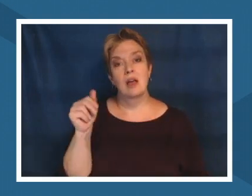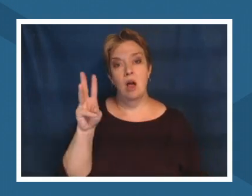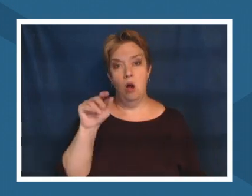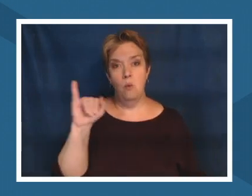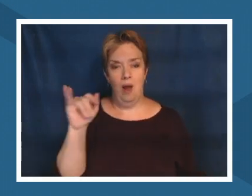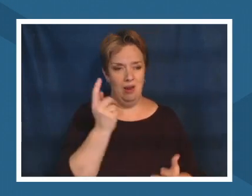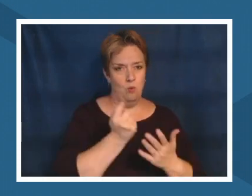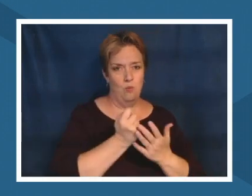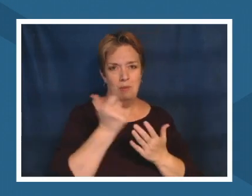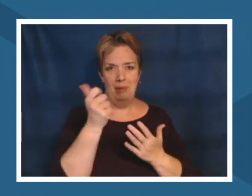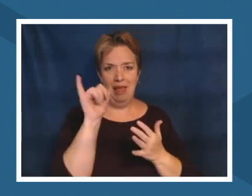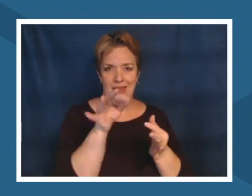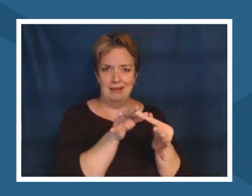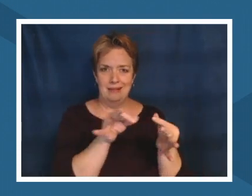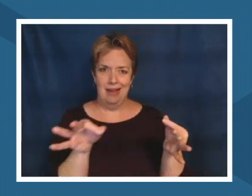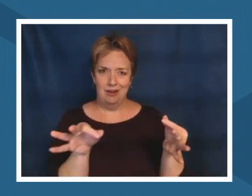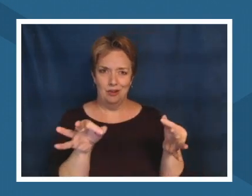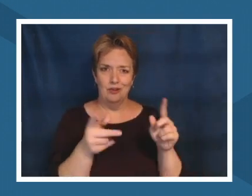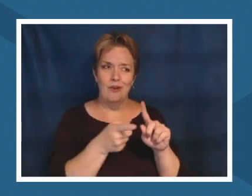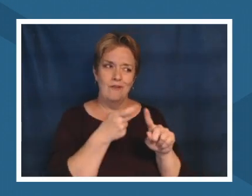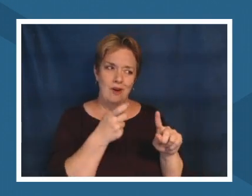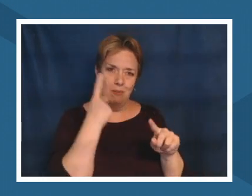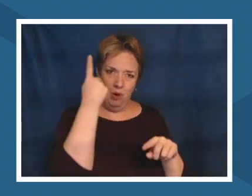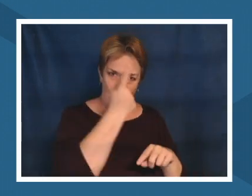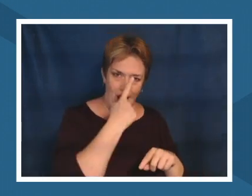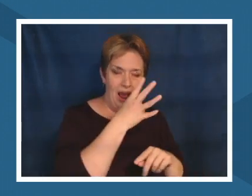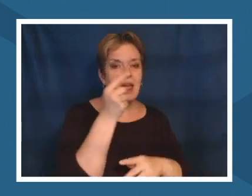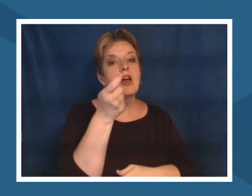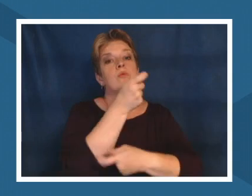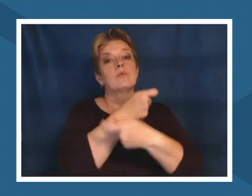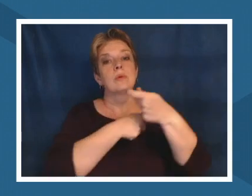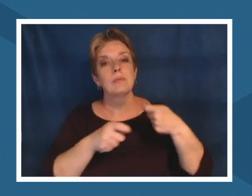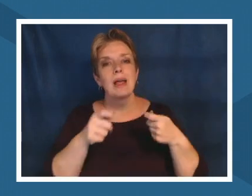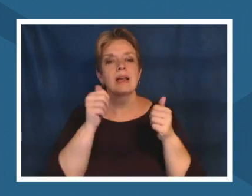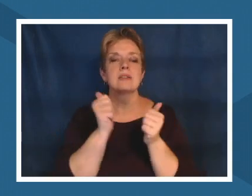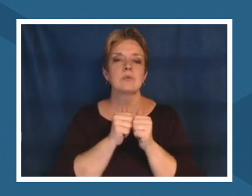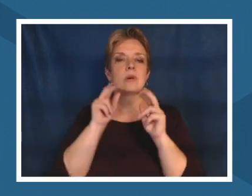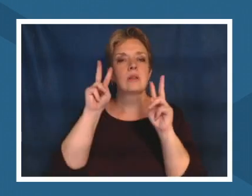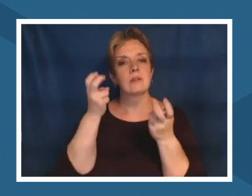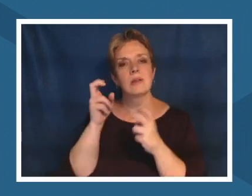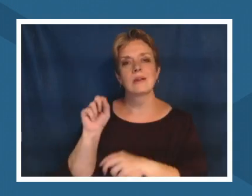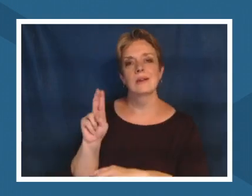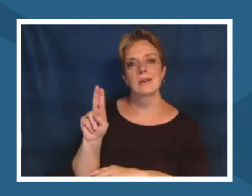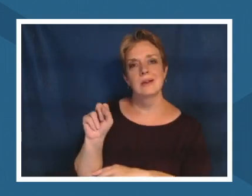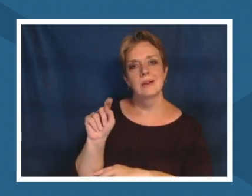sustainability and interdependence